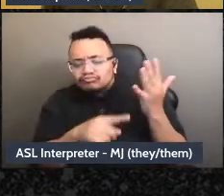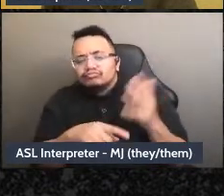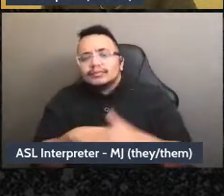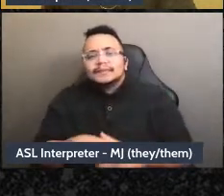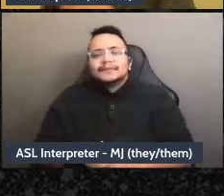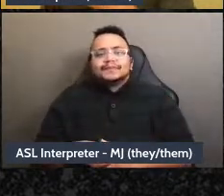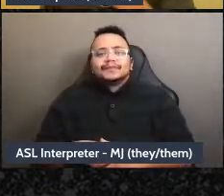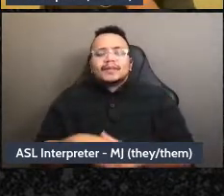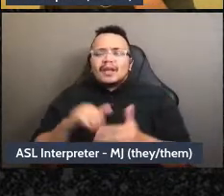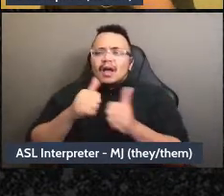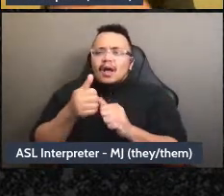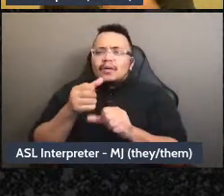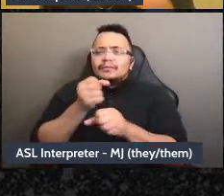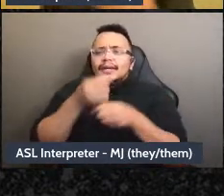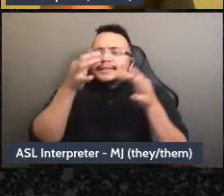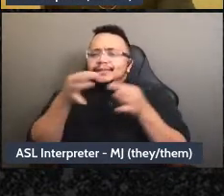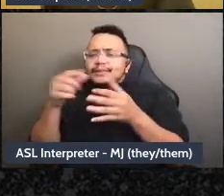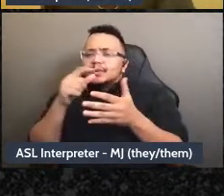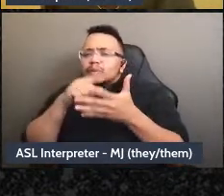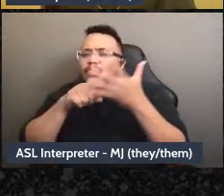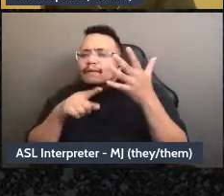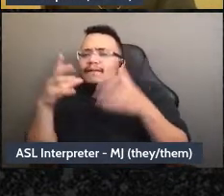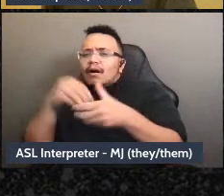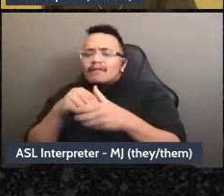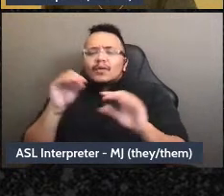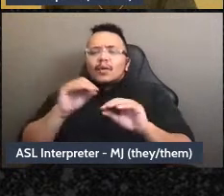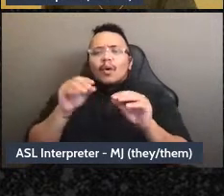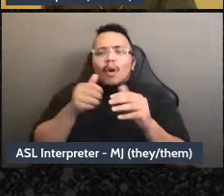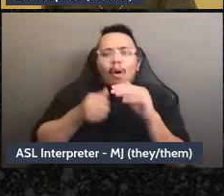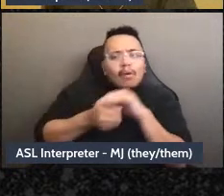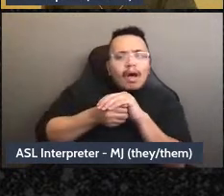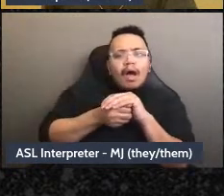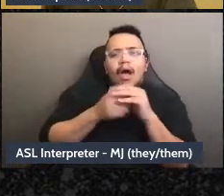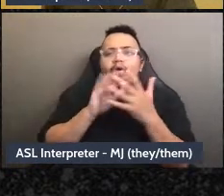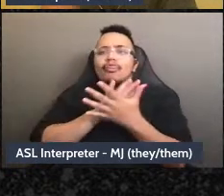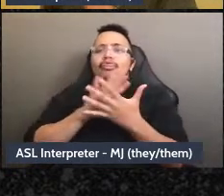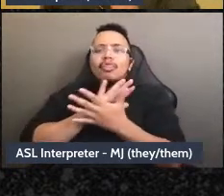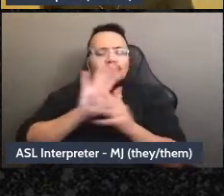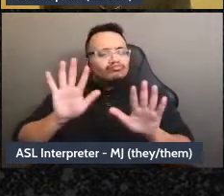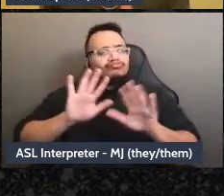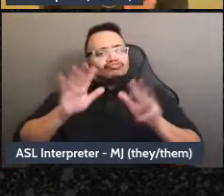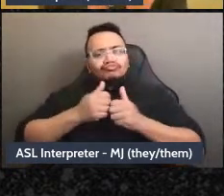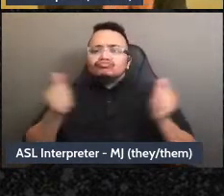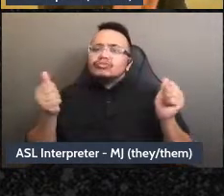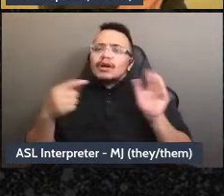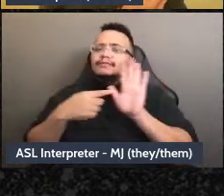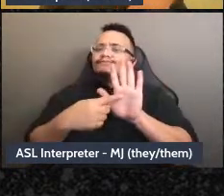just like that it's there's no like secrecy, um, surrounding the group's work. Obviously there